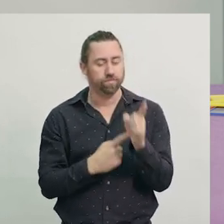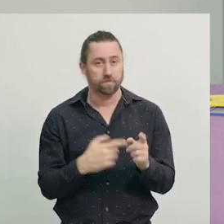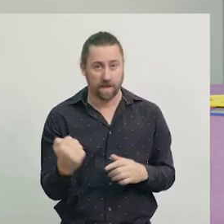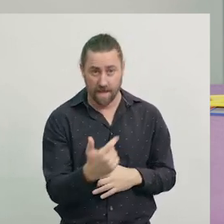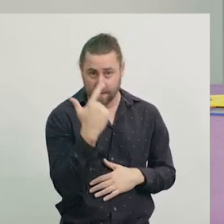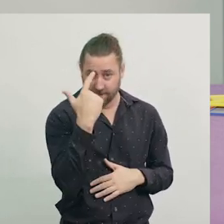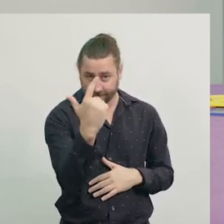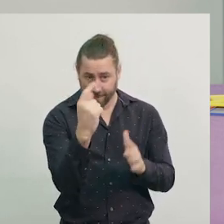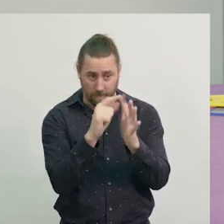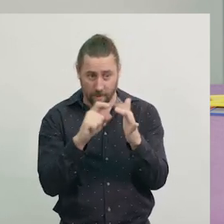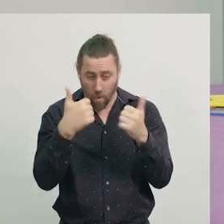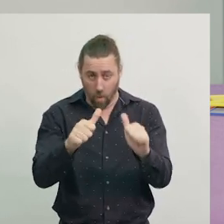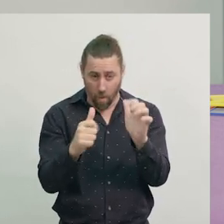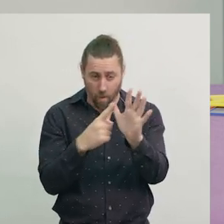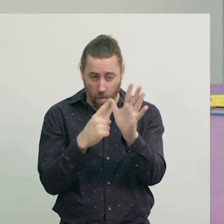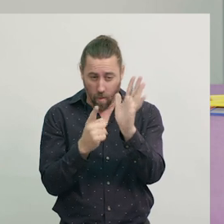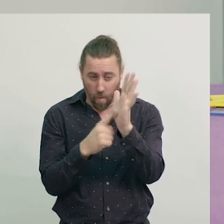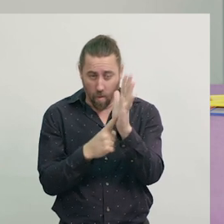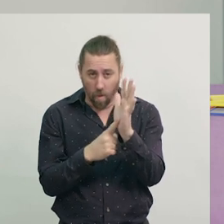But there are rules to constructing a tangram.